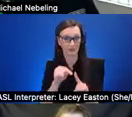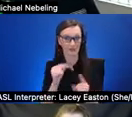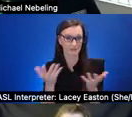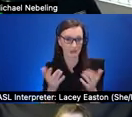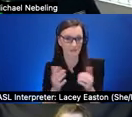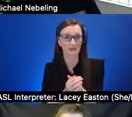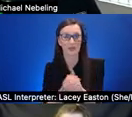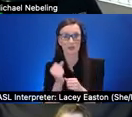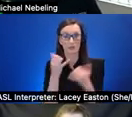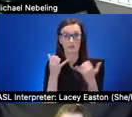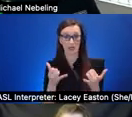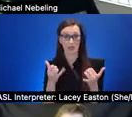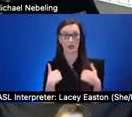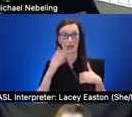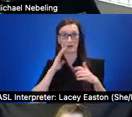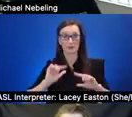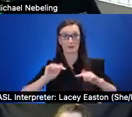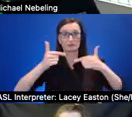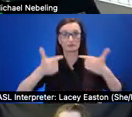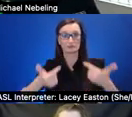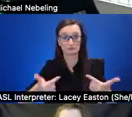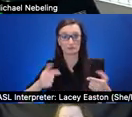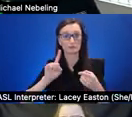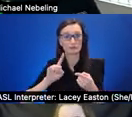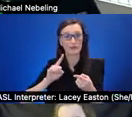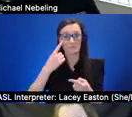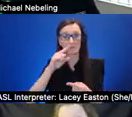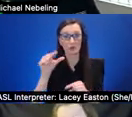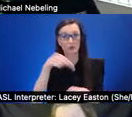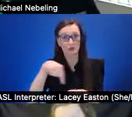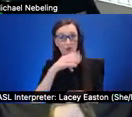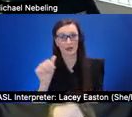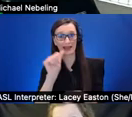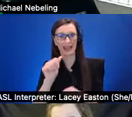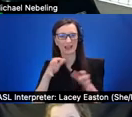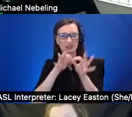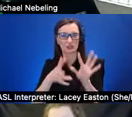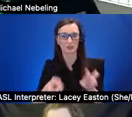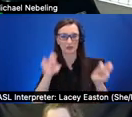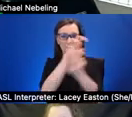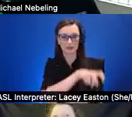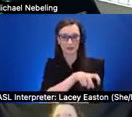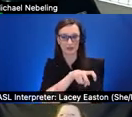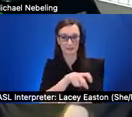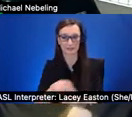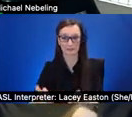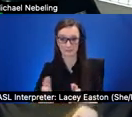point i will hand it back to jeremy for some q a thank you thank you pam rebecca and jacob that